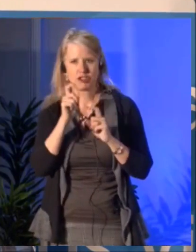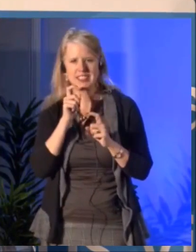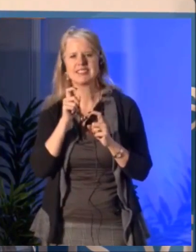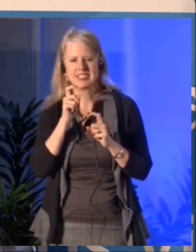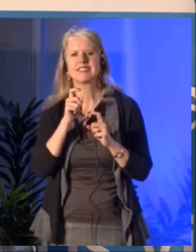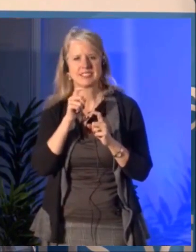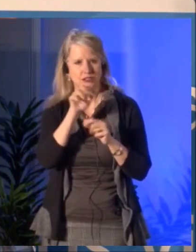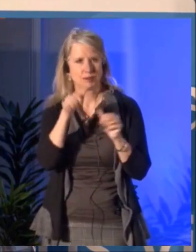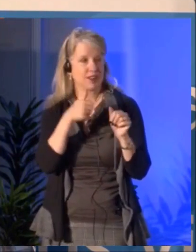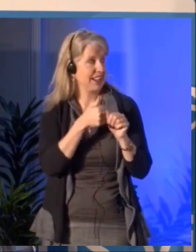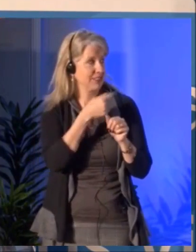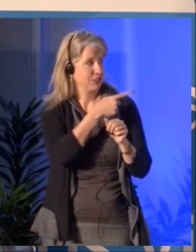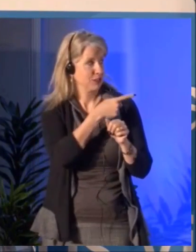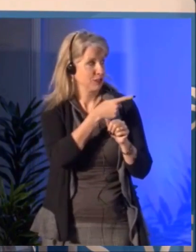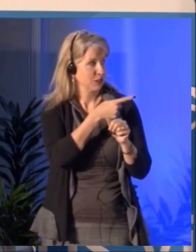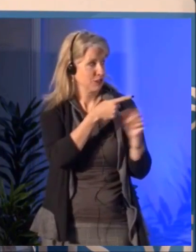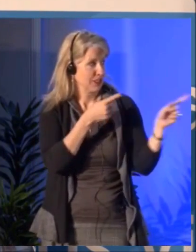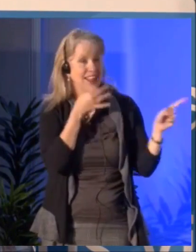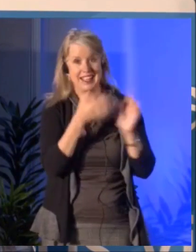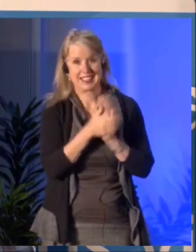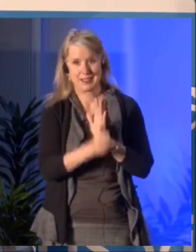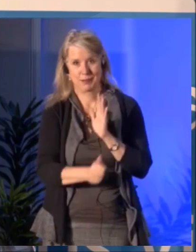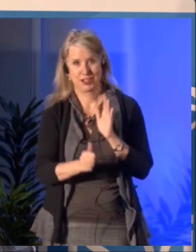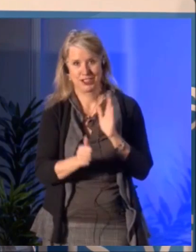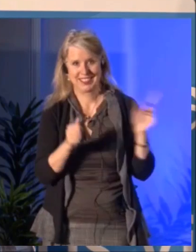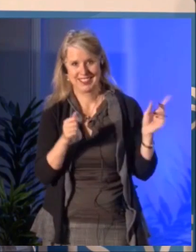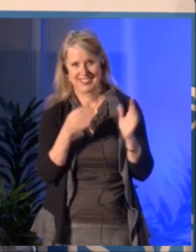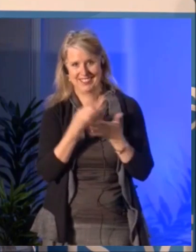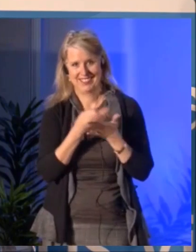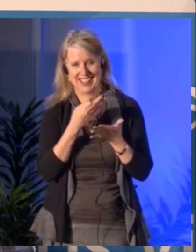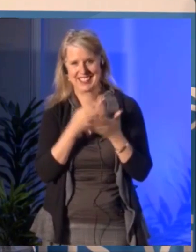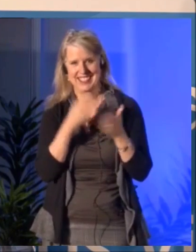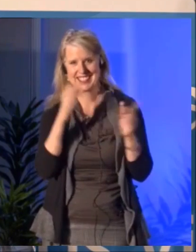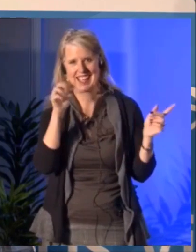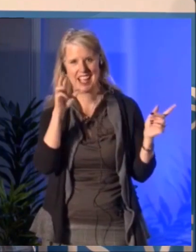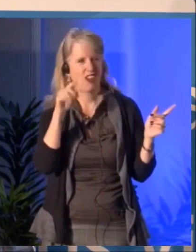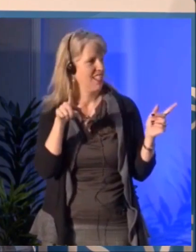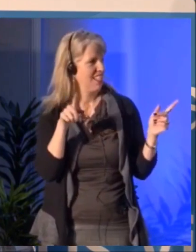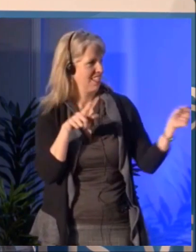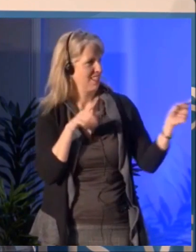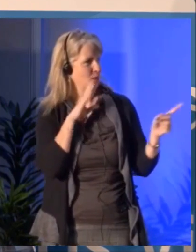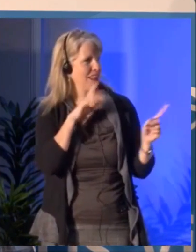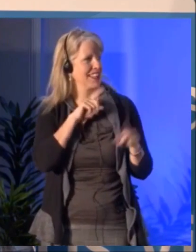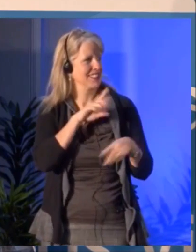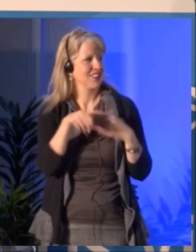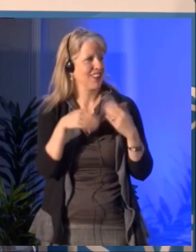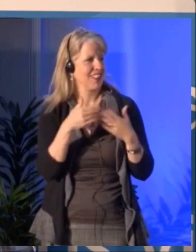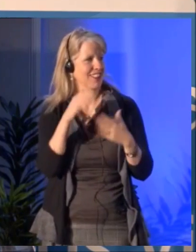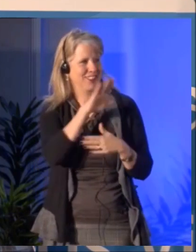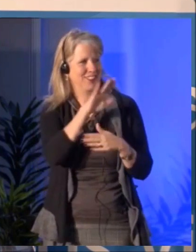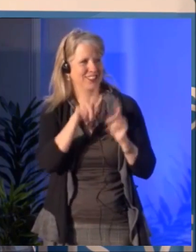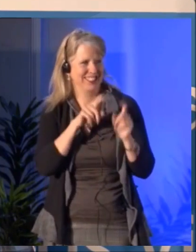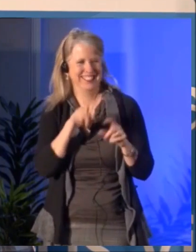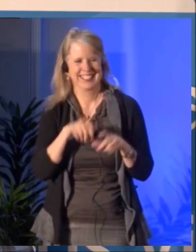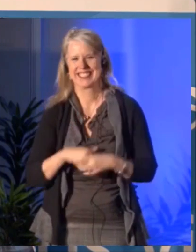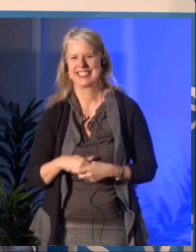They are grants so they follow into the rule of taxations related to grants.